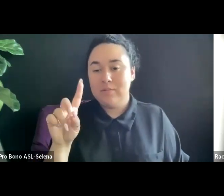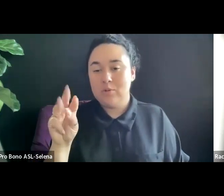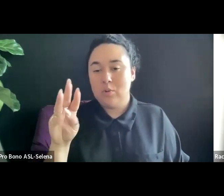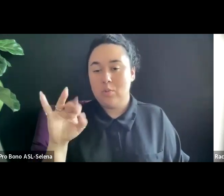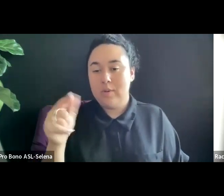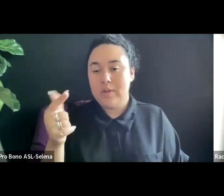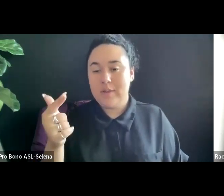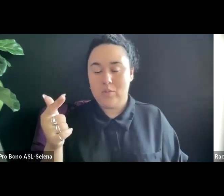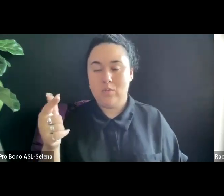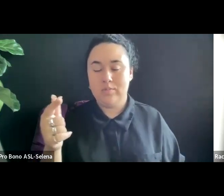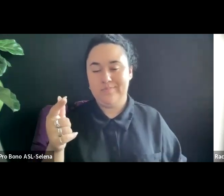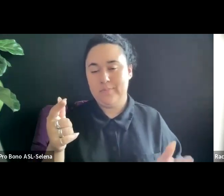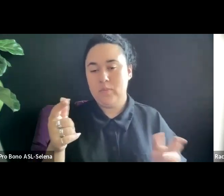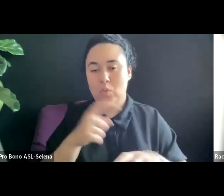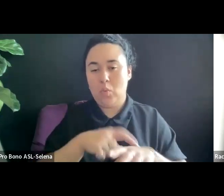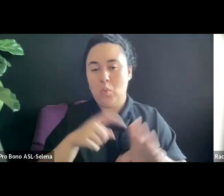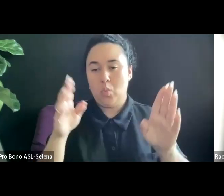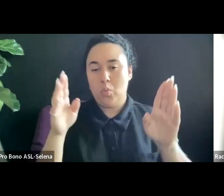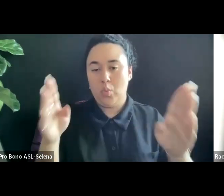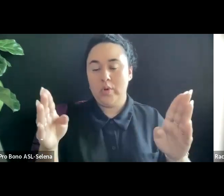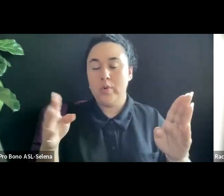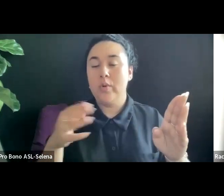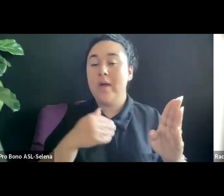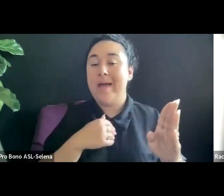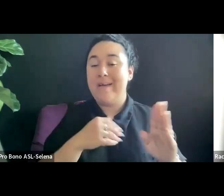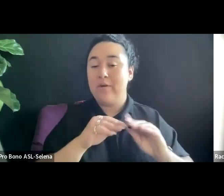THIS IS WHEN THE RELEASE OF A FILM IS PLANNED OUT STARTING IN AN EXHIBITION SPACE LIKE A THEATER RUN